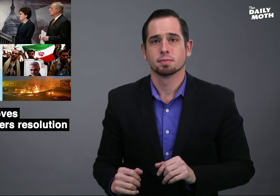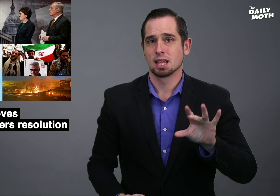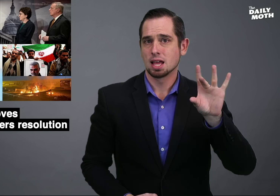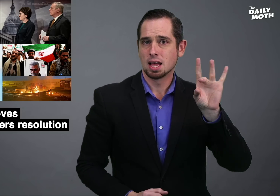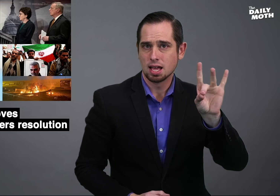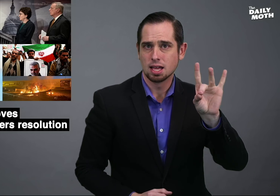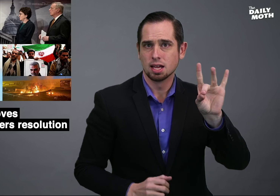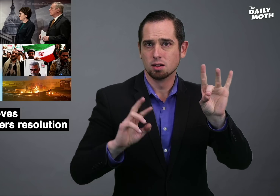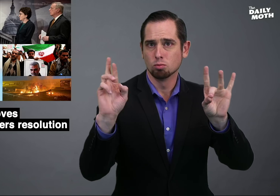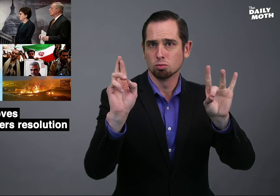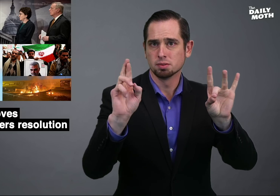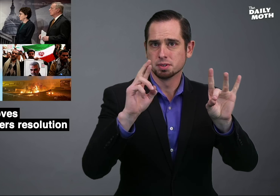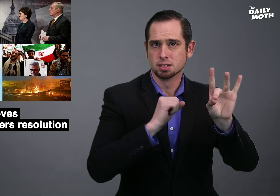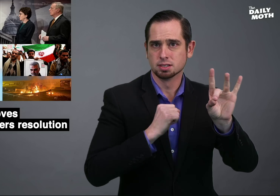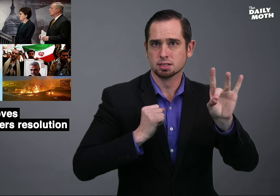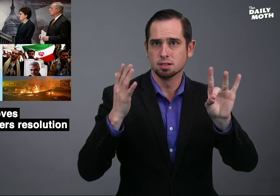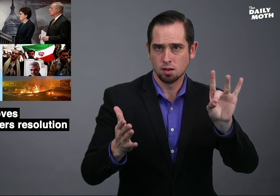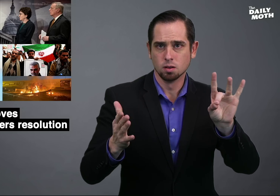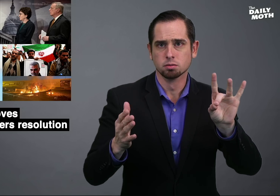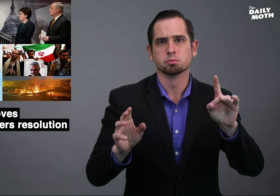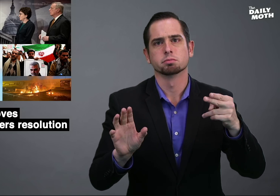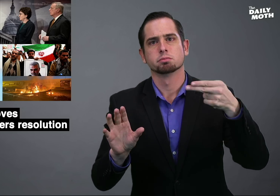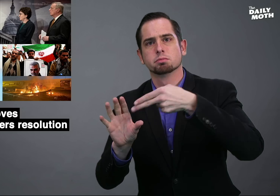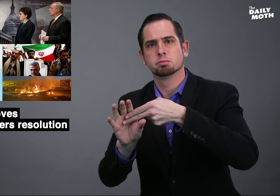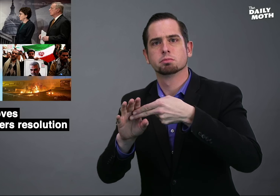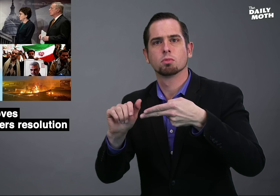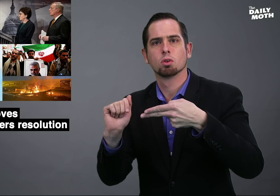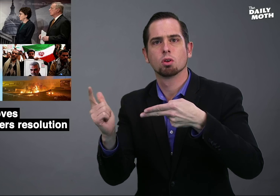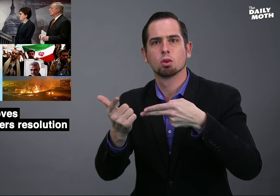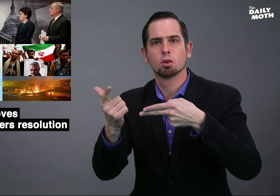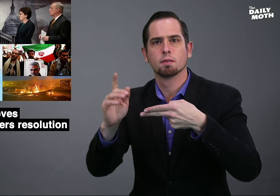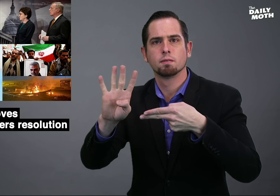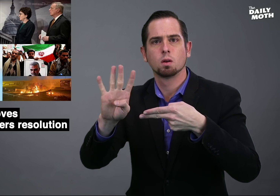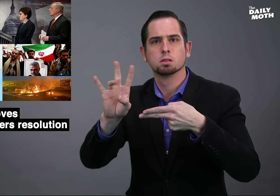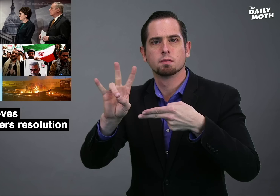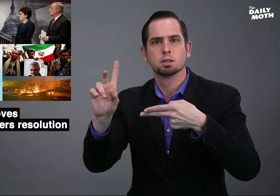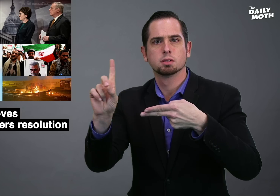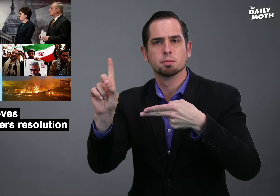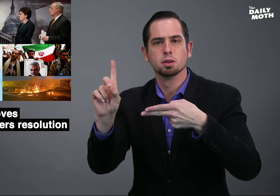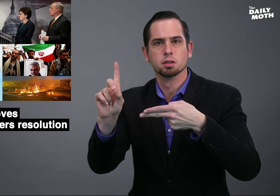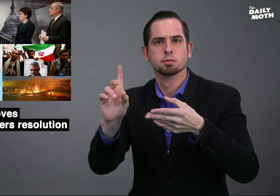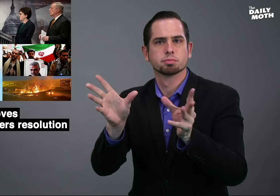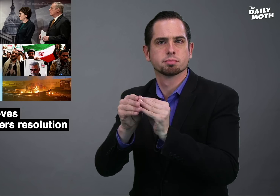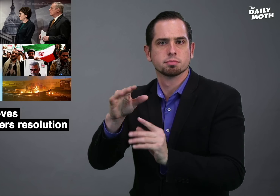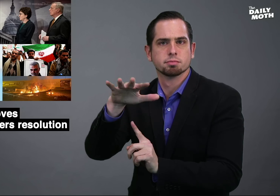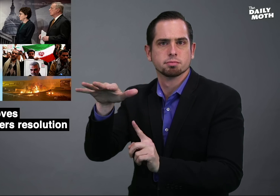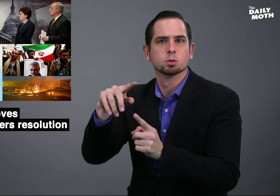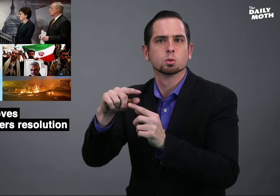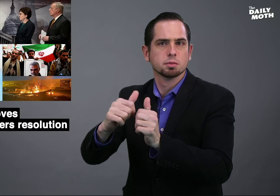Eight Republican Senators joined all 47 Democrats to